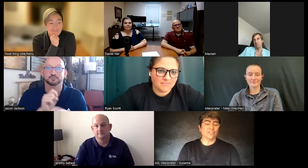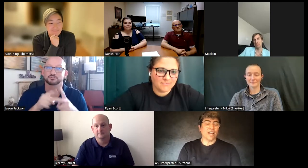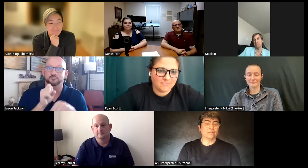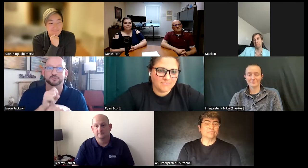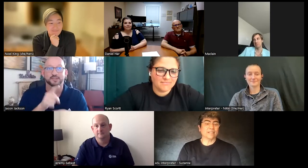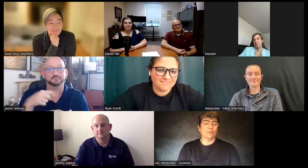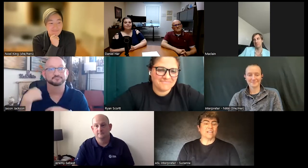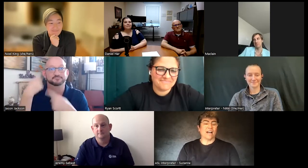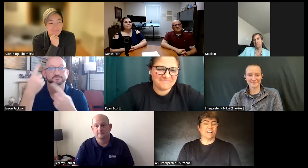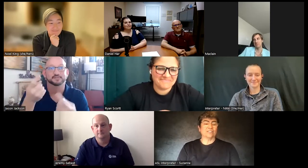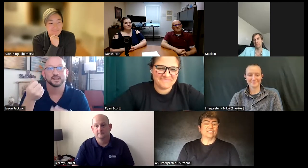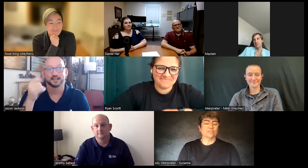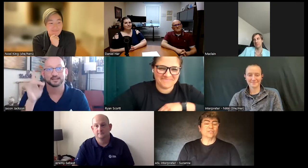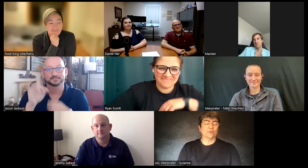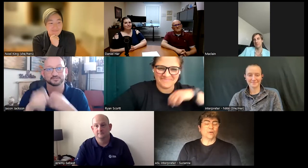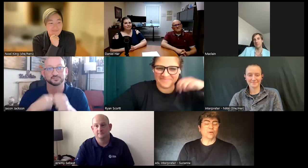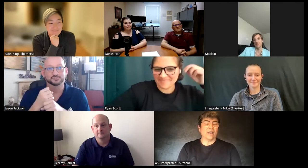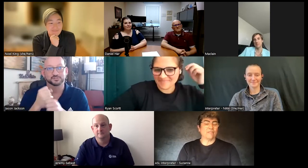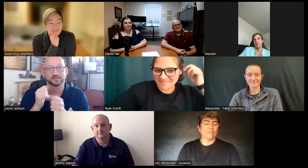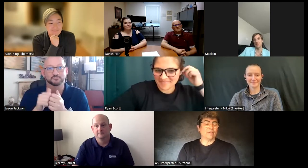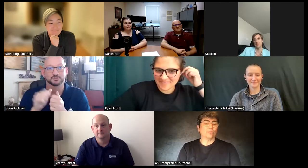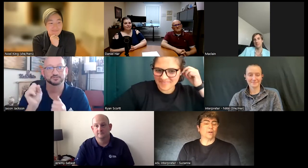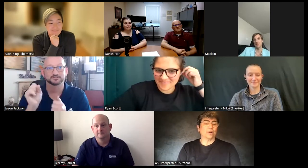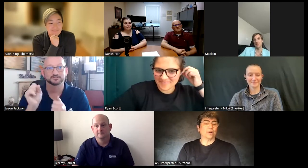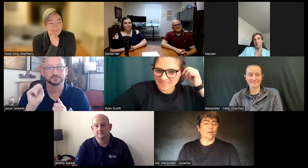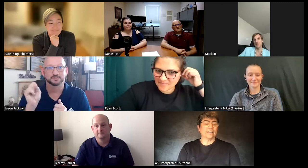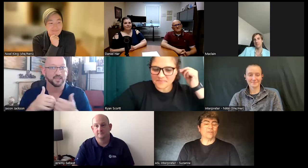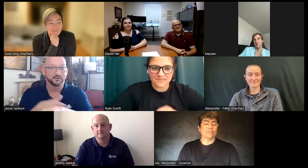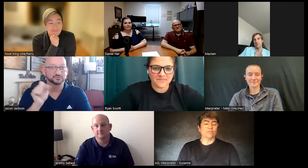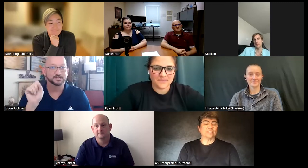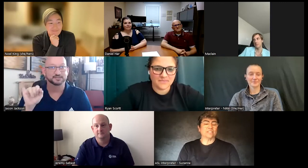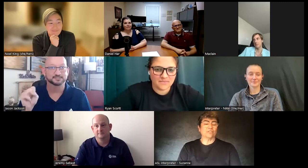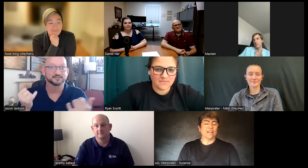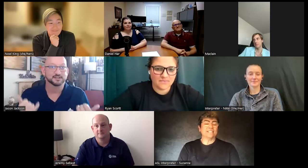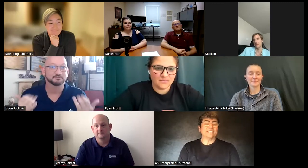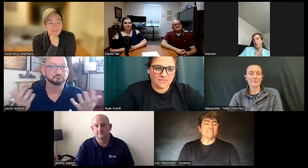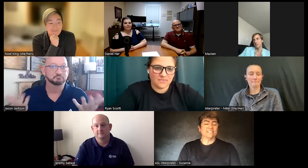the job I was hired to and I've been working there with Sorensen for 18 years